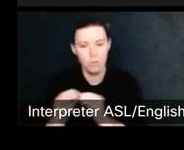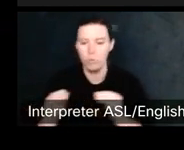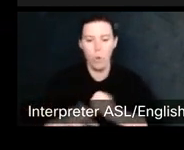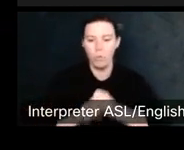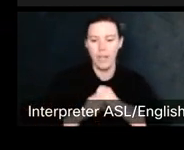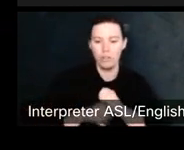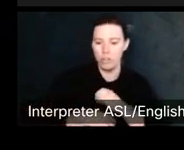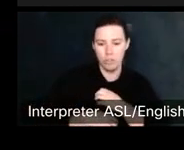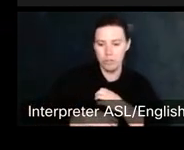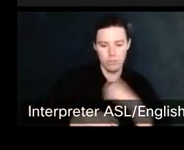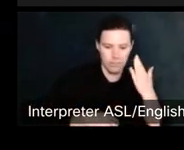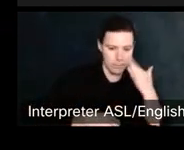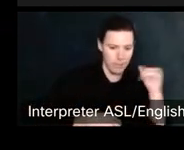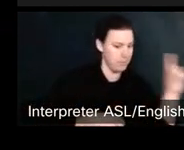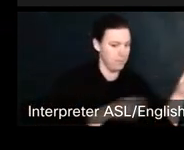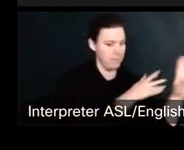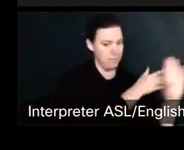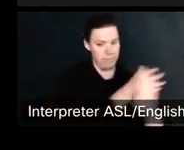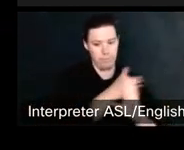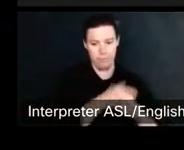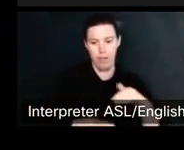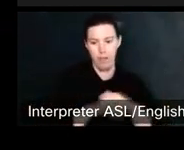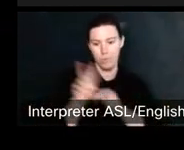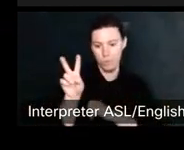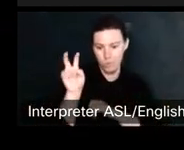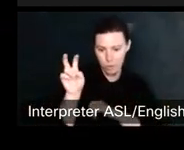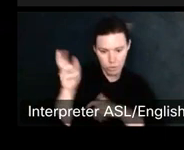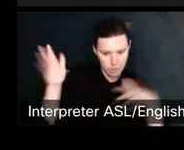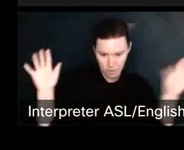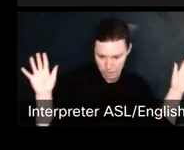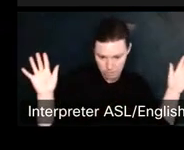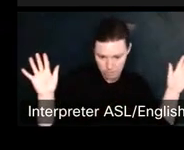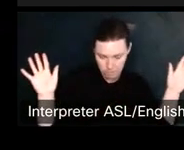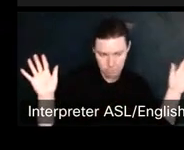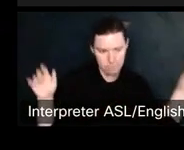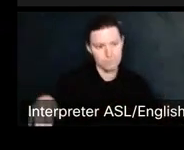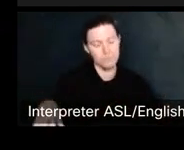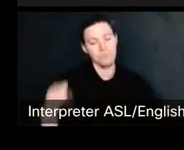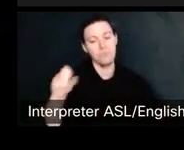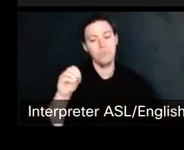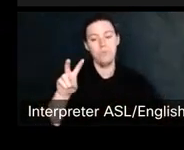Next slide please. So, Laura is actually a subset or supplements the copyright law.